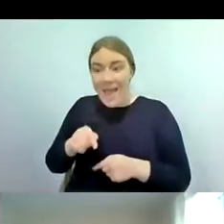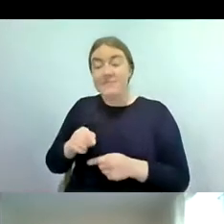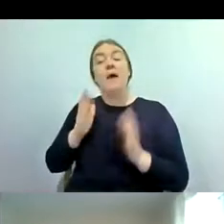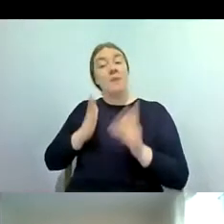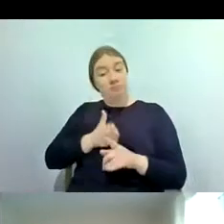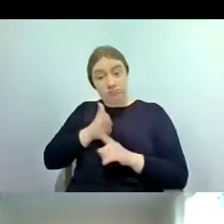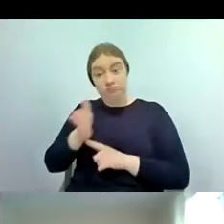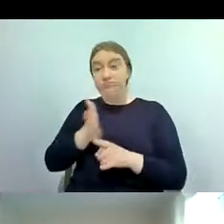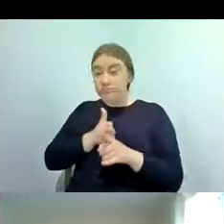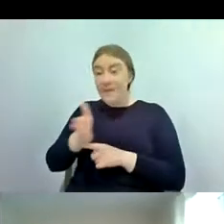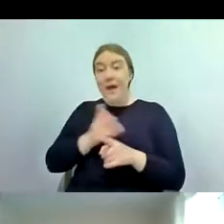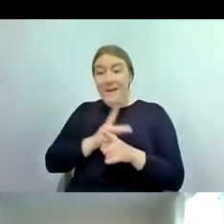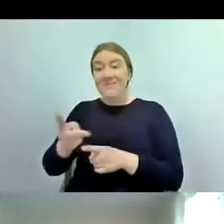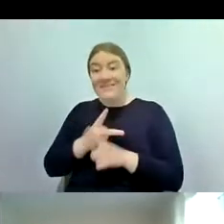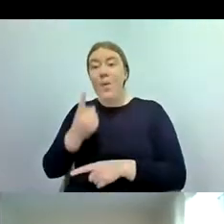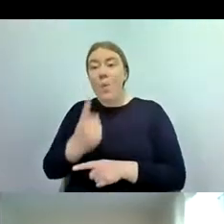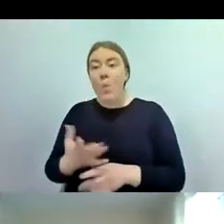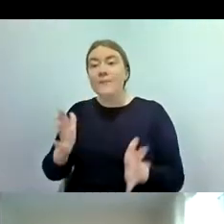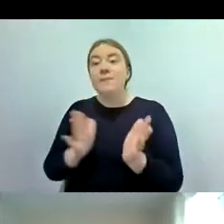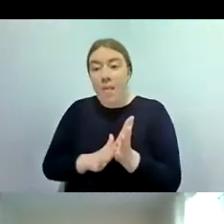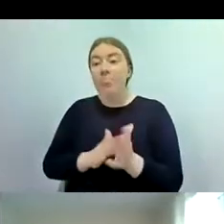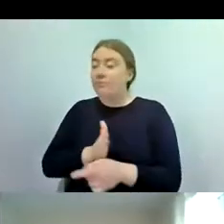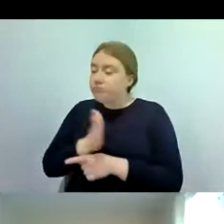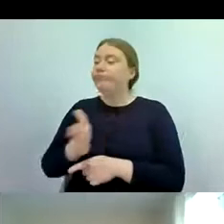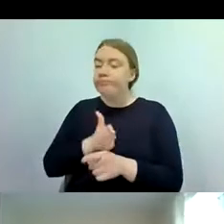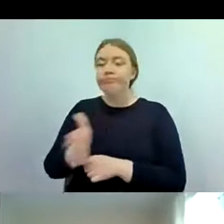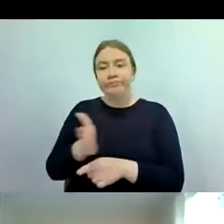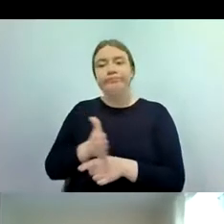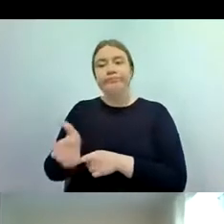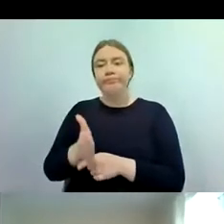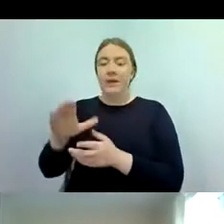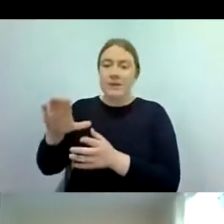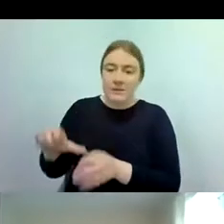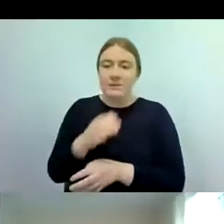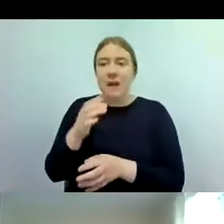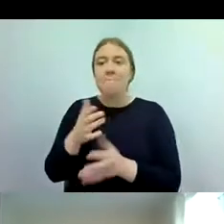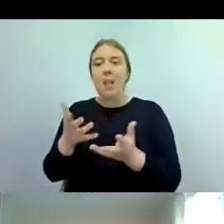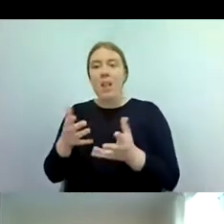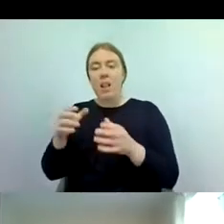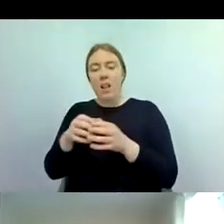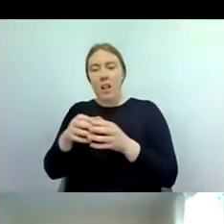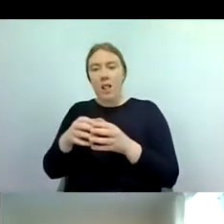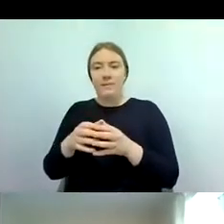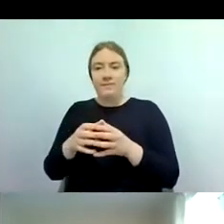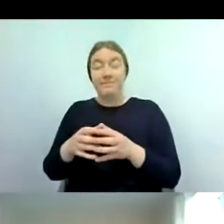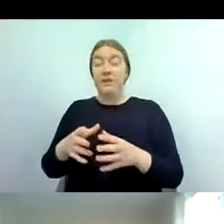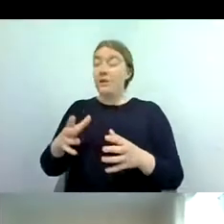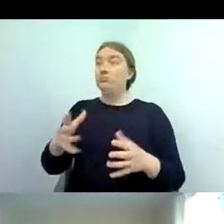sample once a month and so once you've got your site and your kit and you're ready to go you um